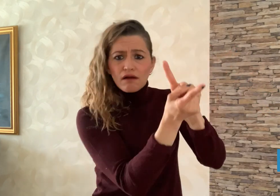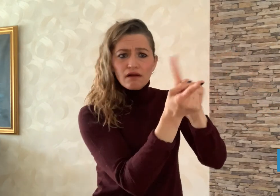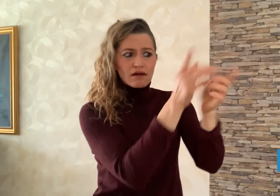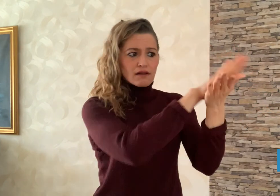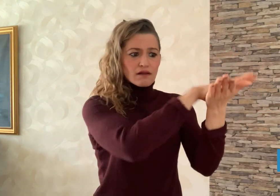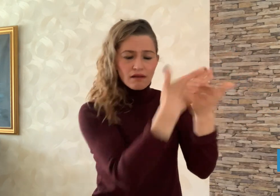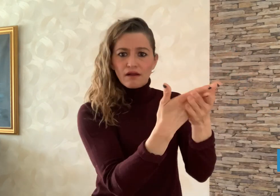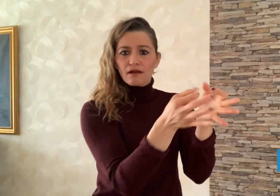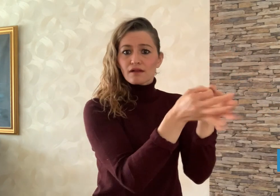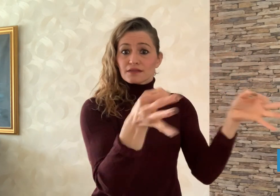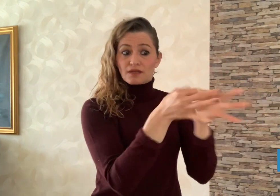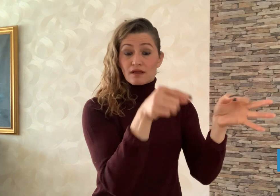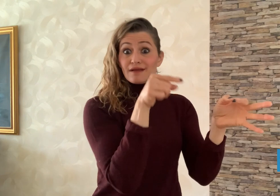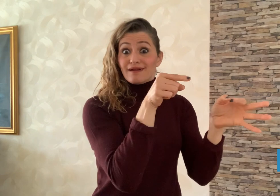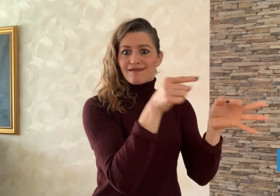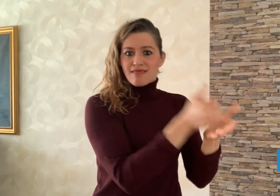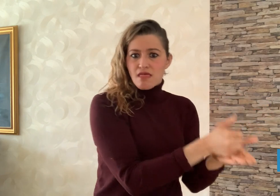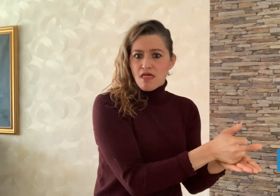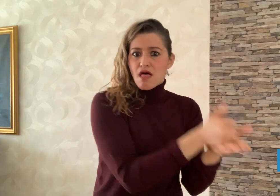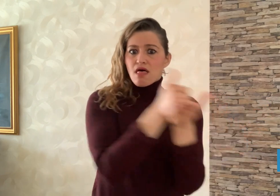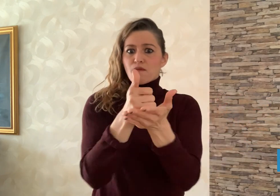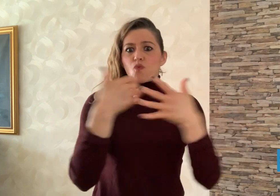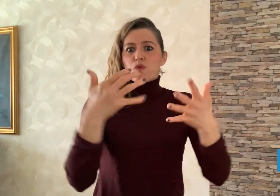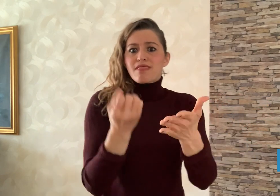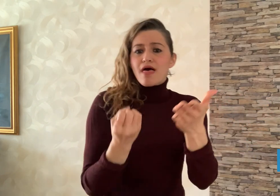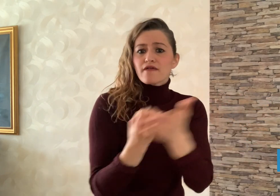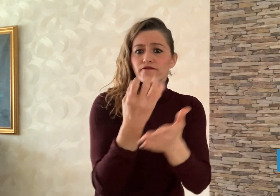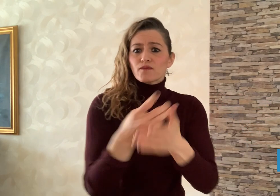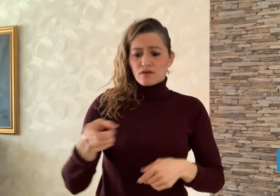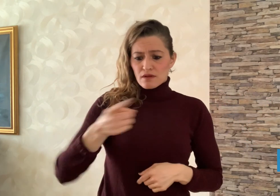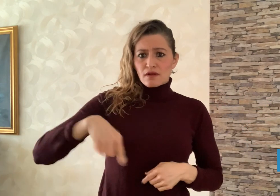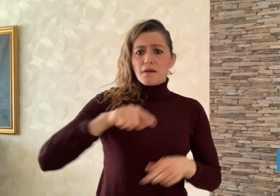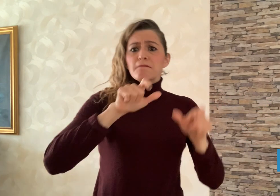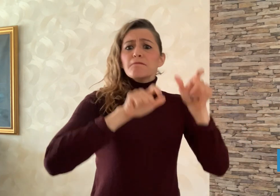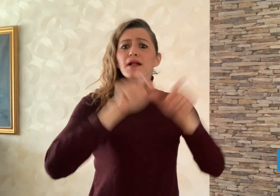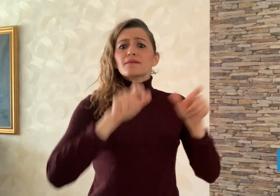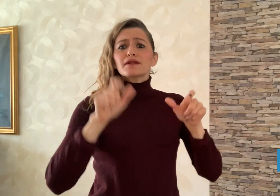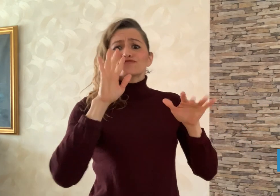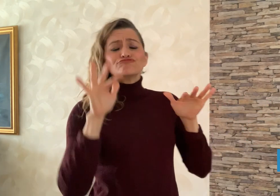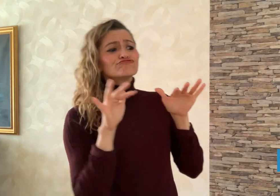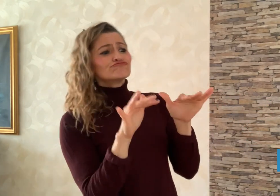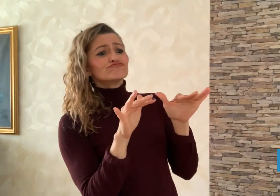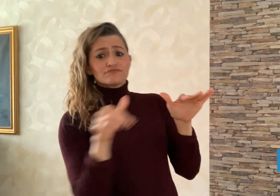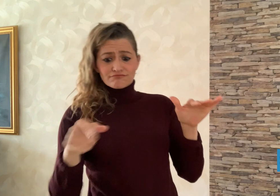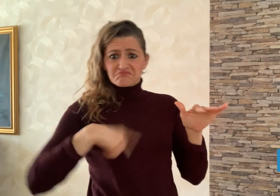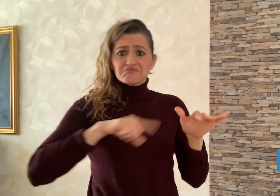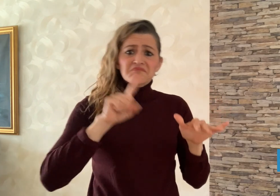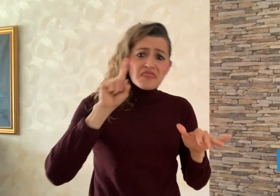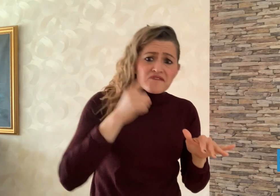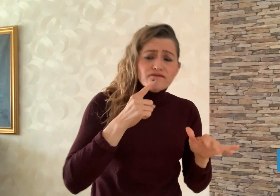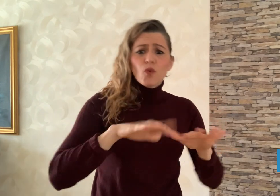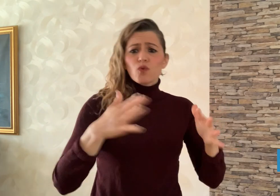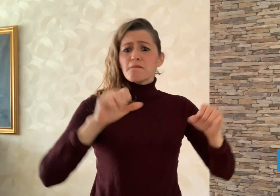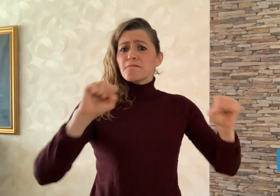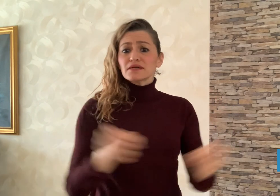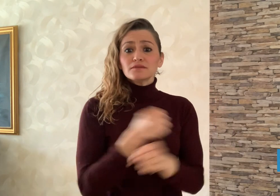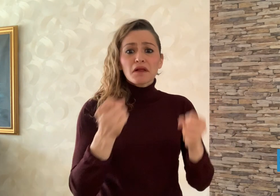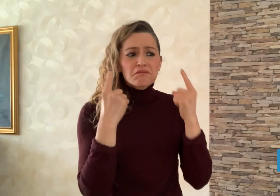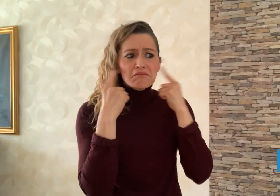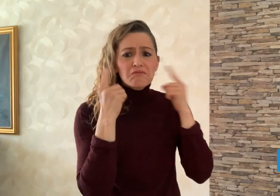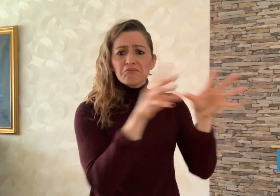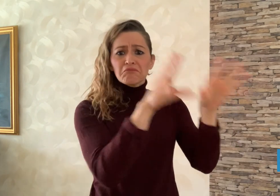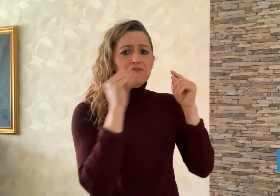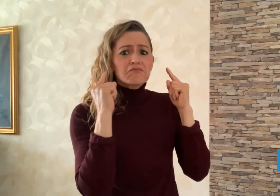from sound to text. These cues help viewers who cannot